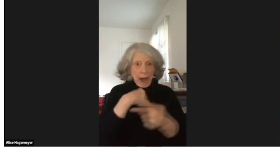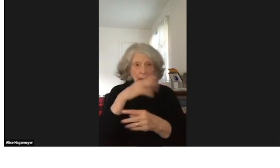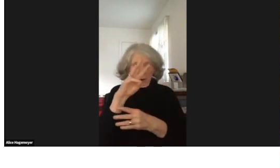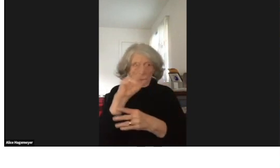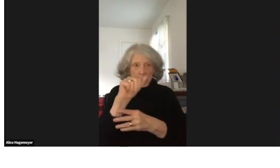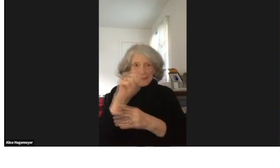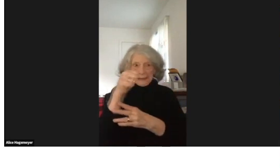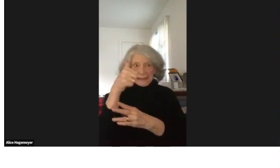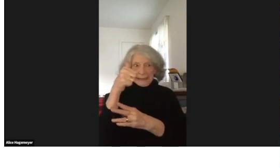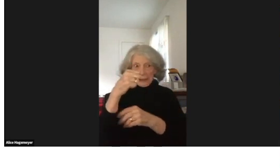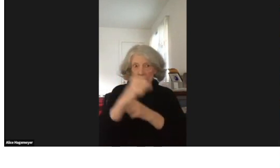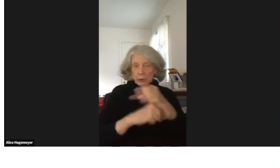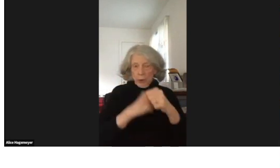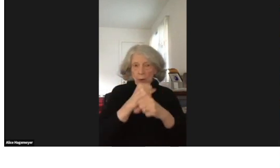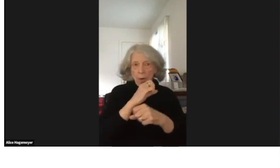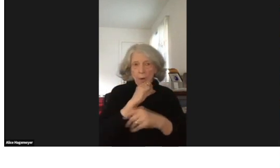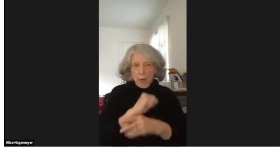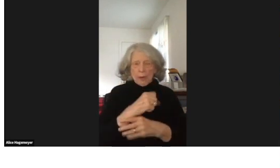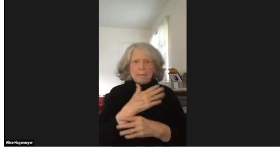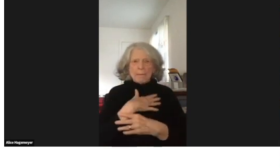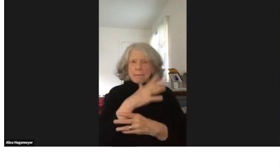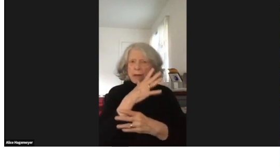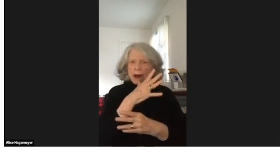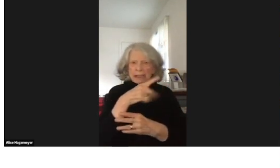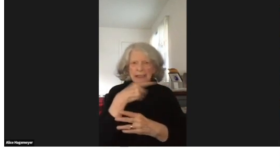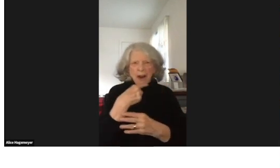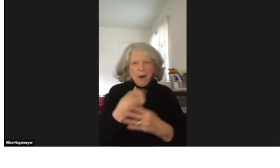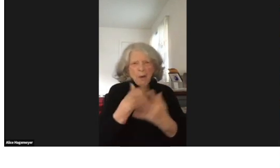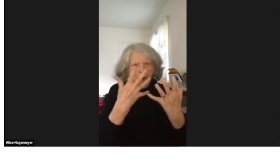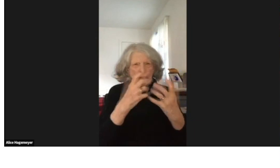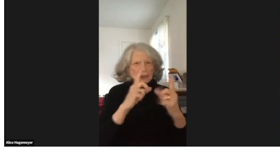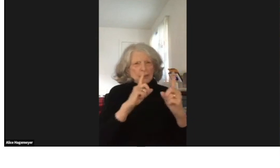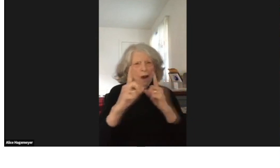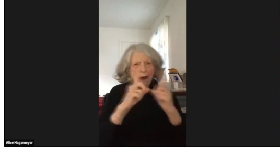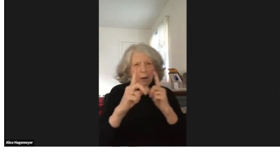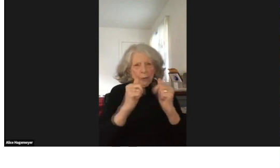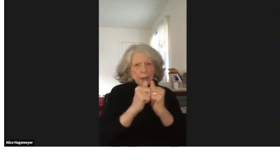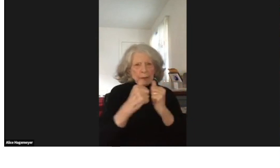And I will one day, I will never forget, I was 10 years old,